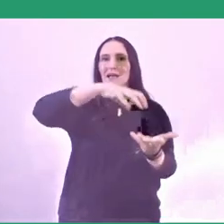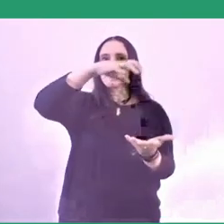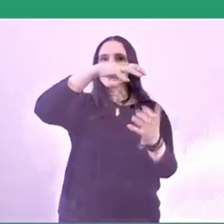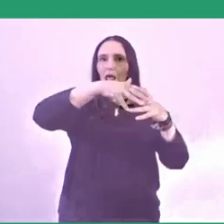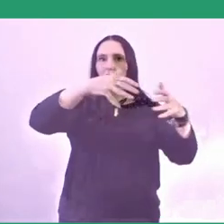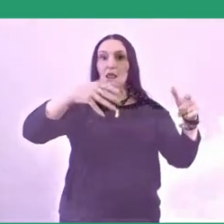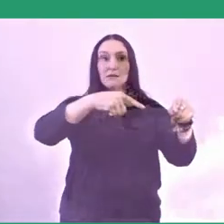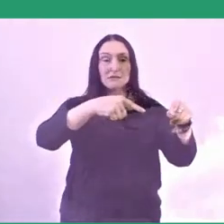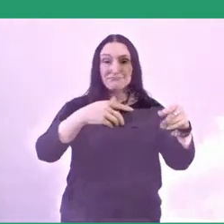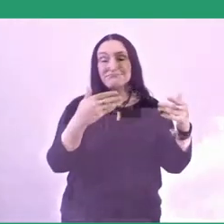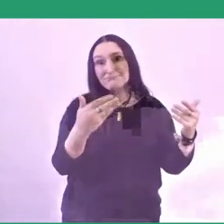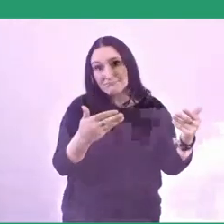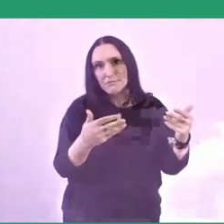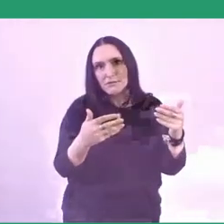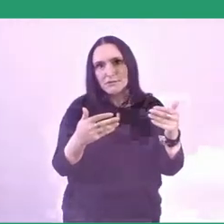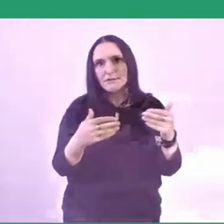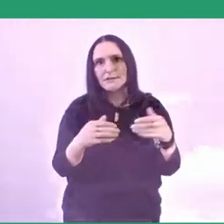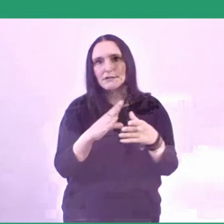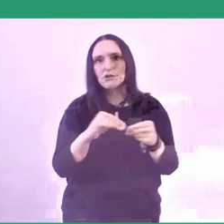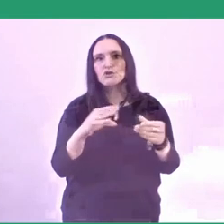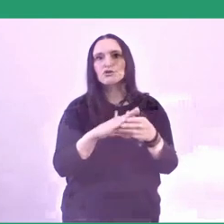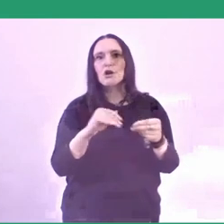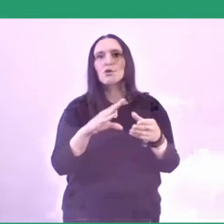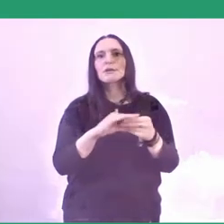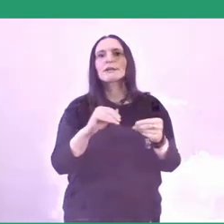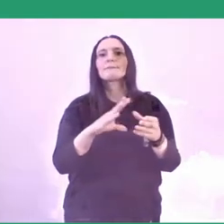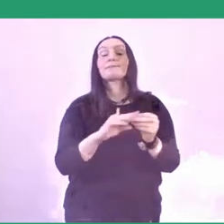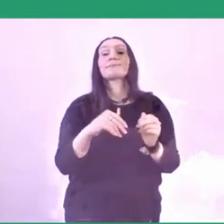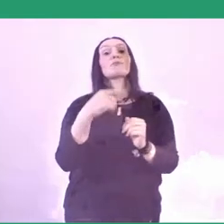about one mountain, karst, a beautiful...